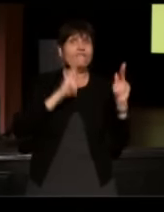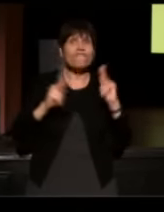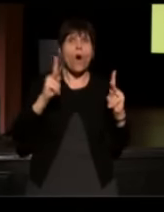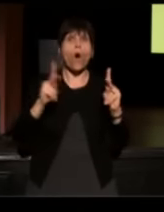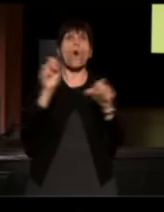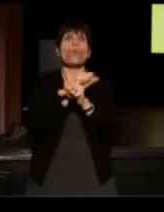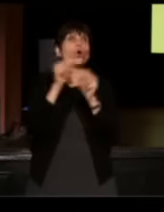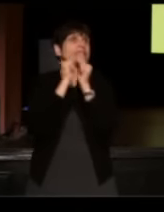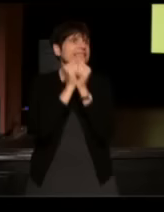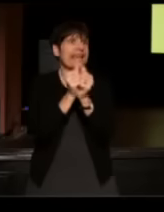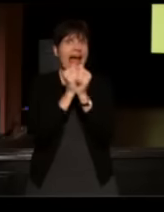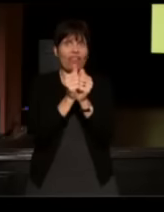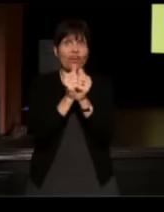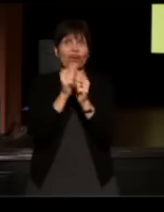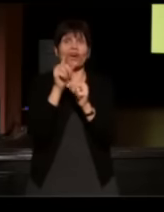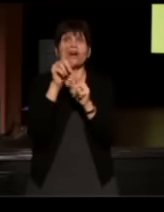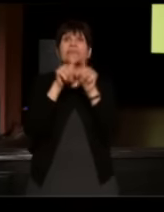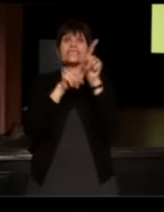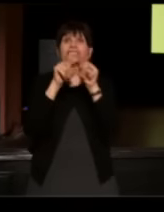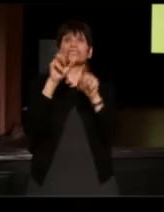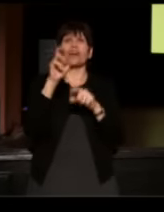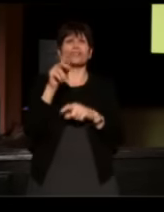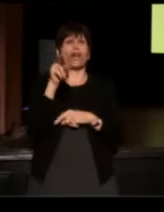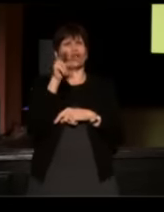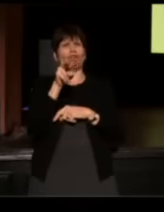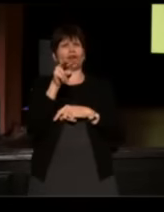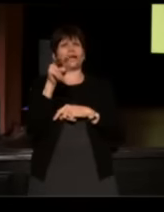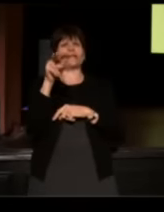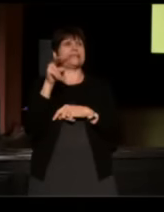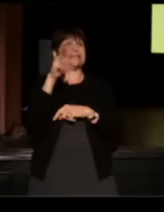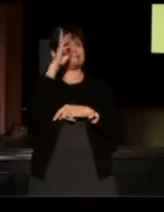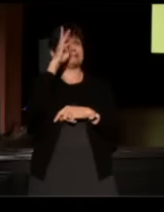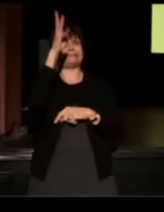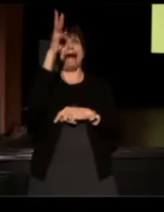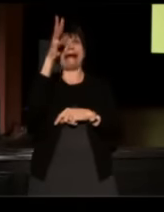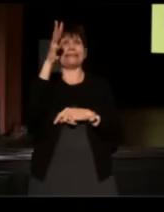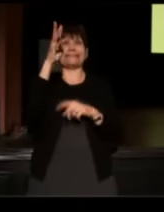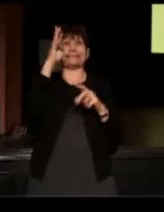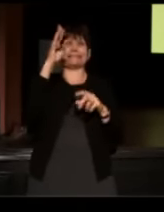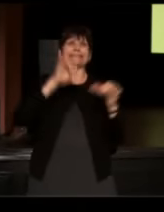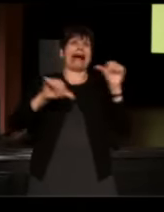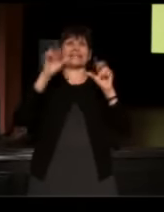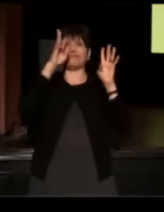working together and I just looked at it as science fiction because that wasn't going to happen, really.